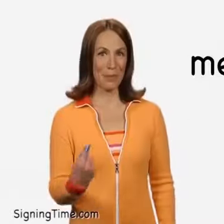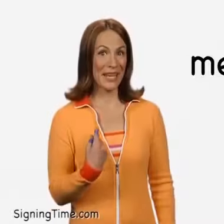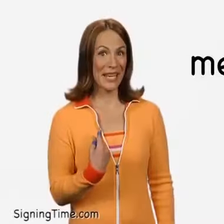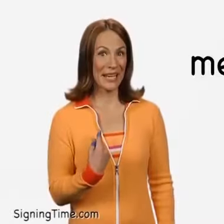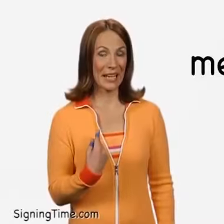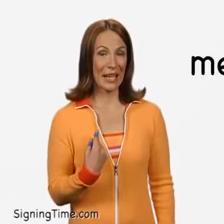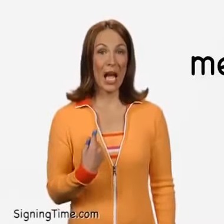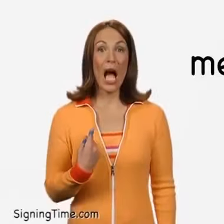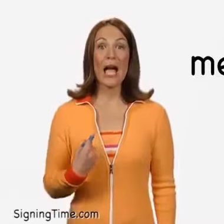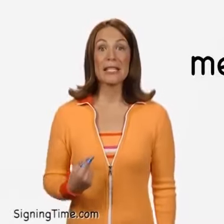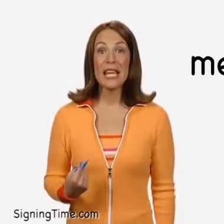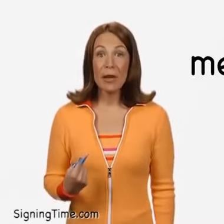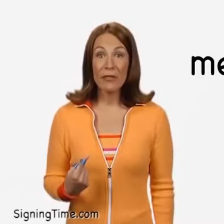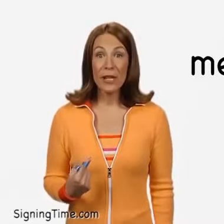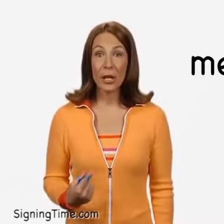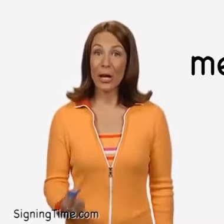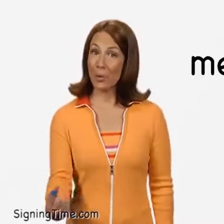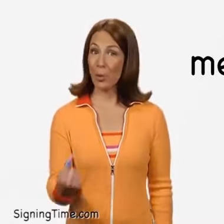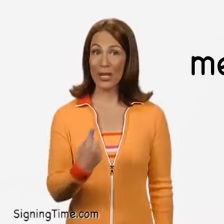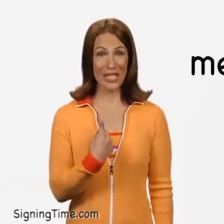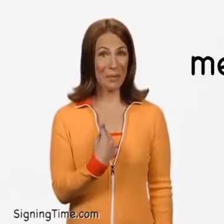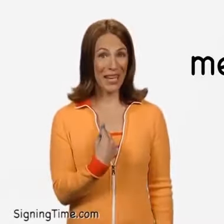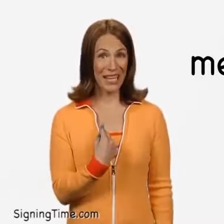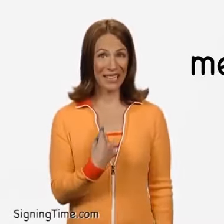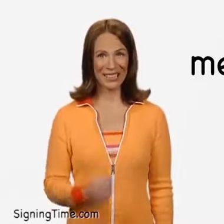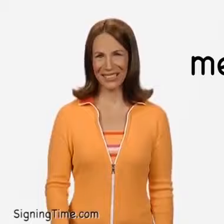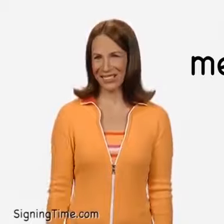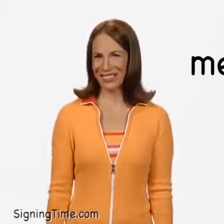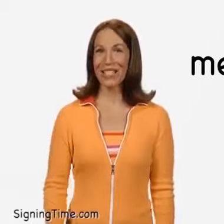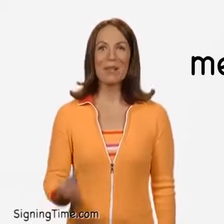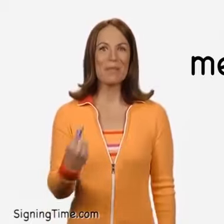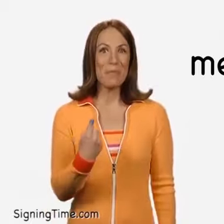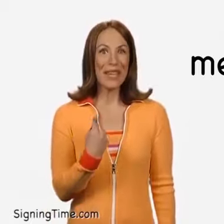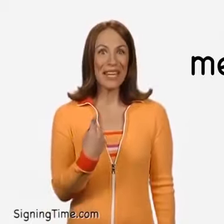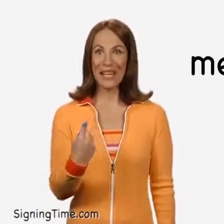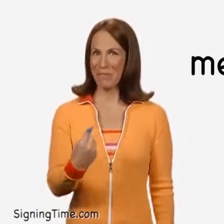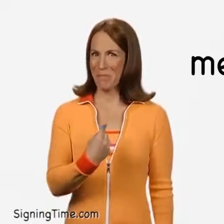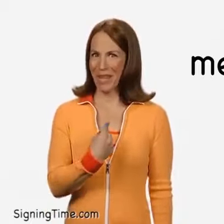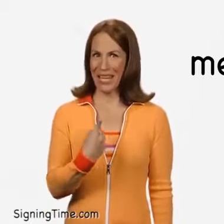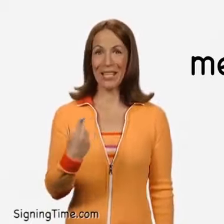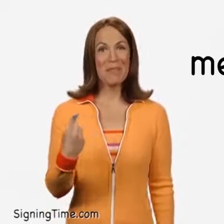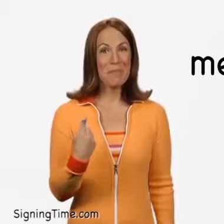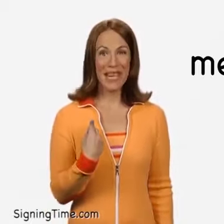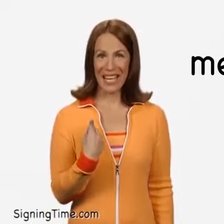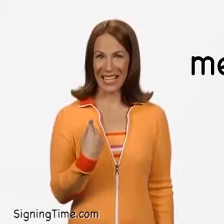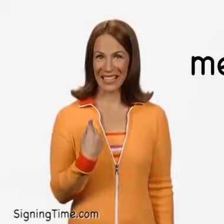Me.I take my finger and point to me. Me, me, me!